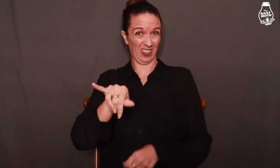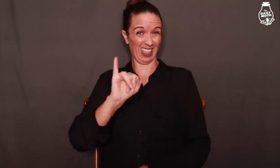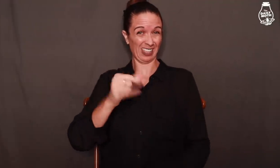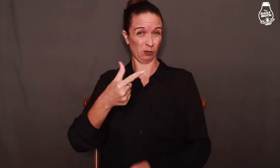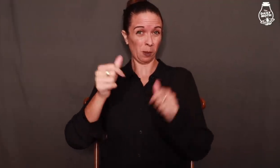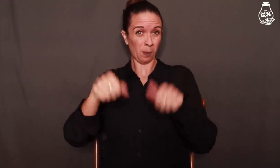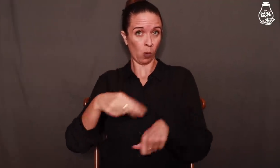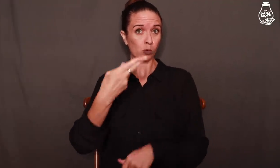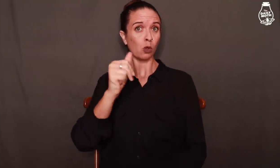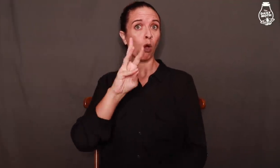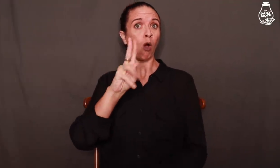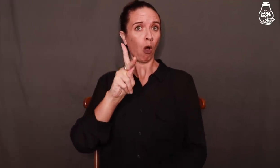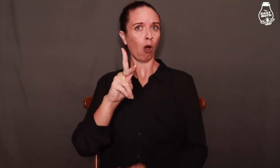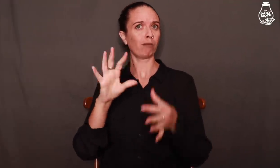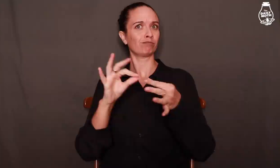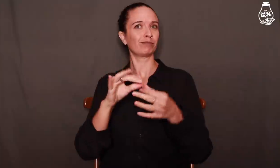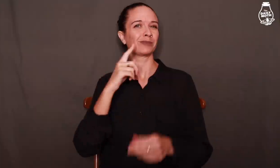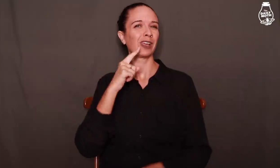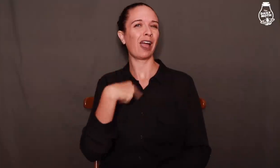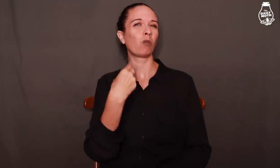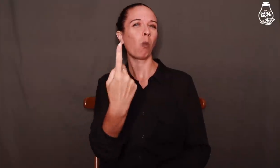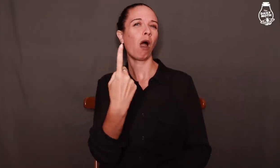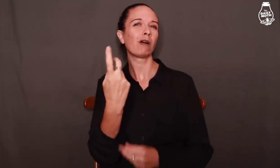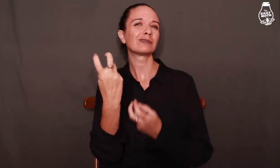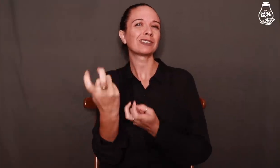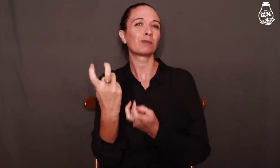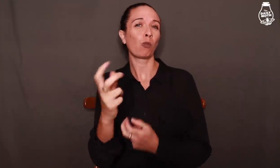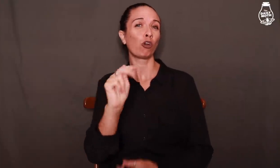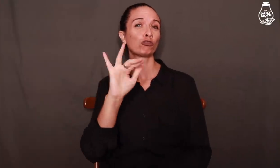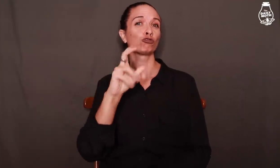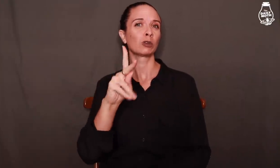In the Instagram post, Hawk explains about one skateboard